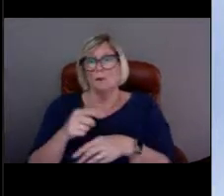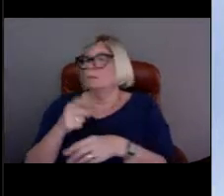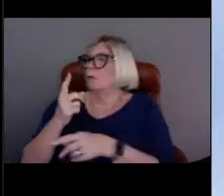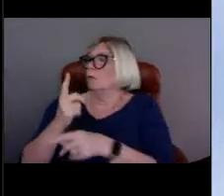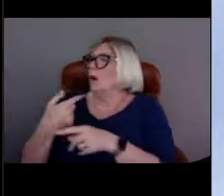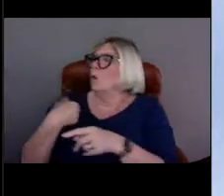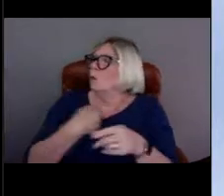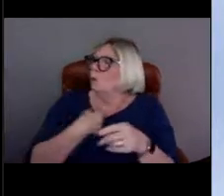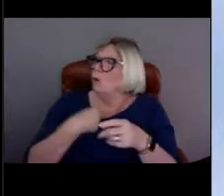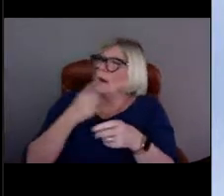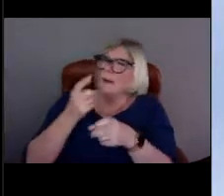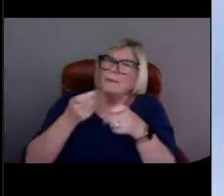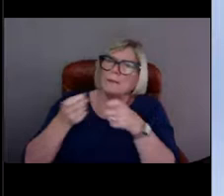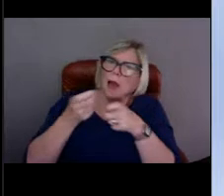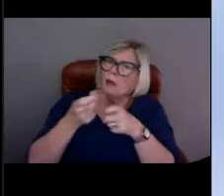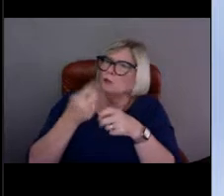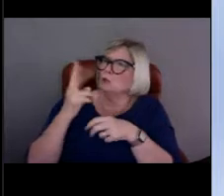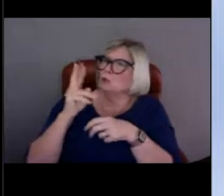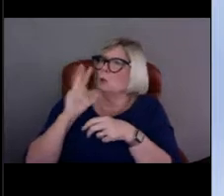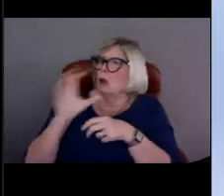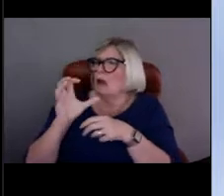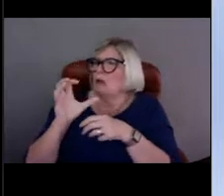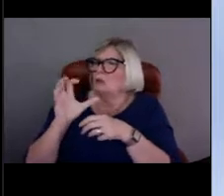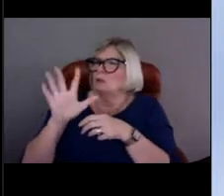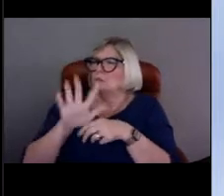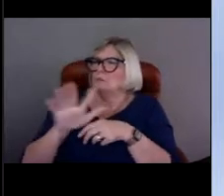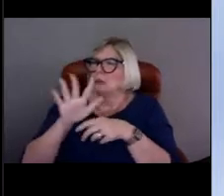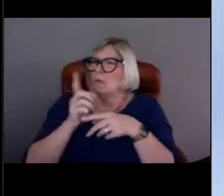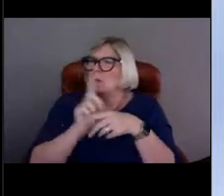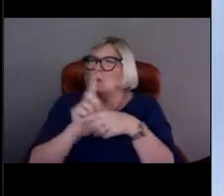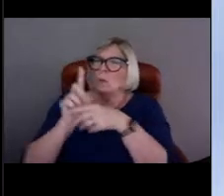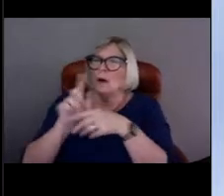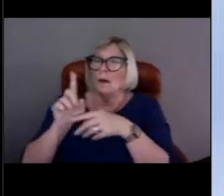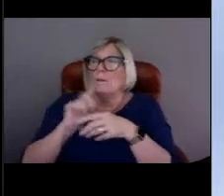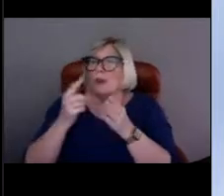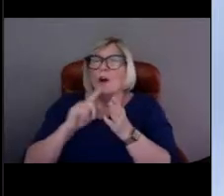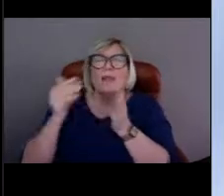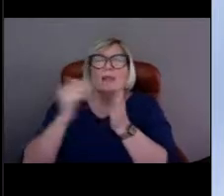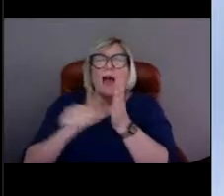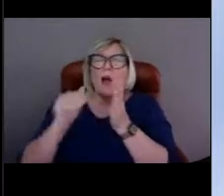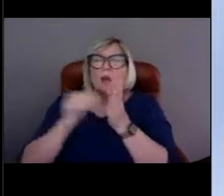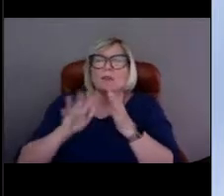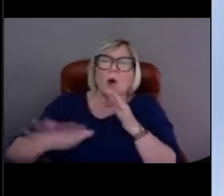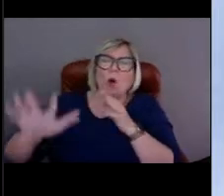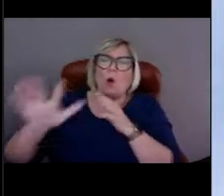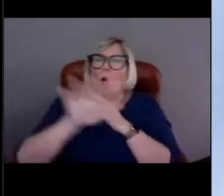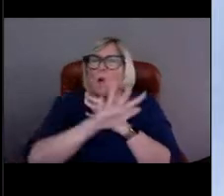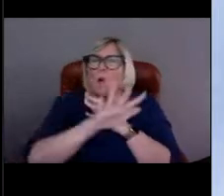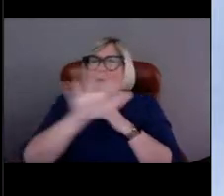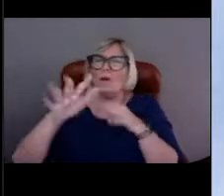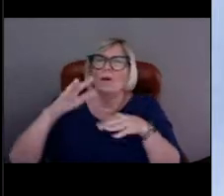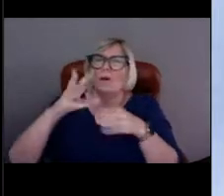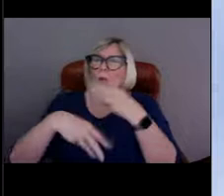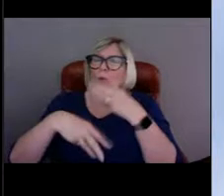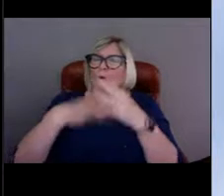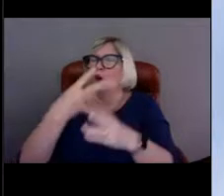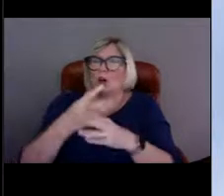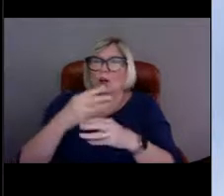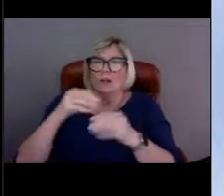but there are thousands in the ocean all across the globe, and other buoys might be serviced